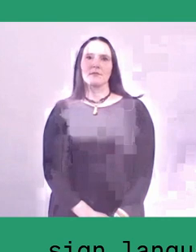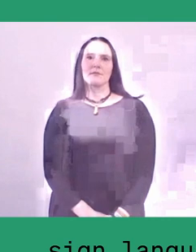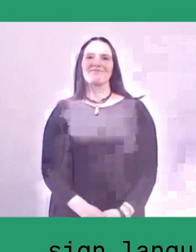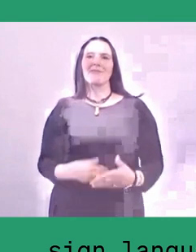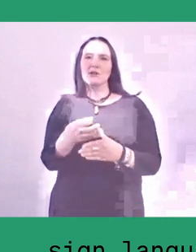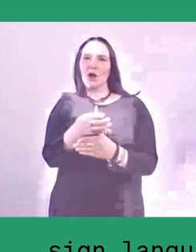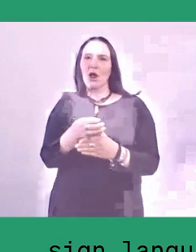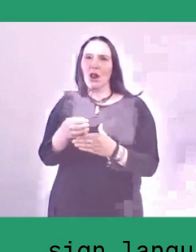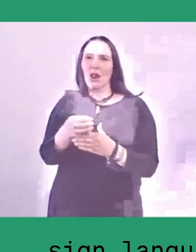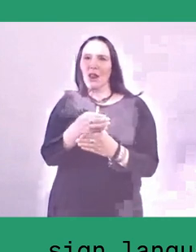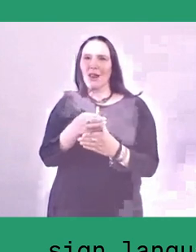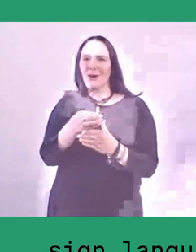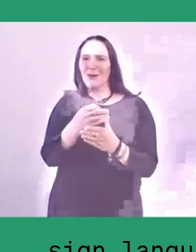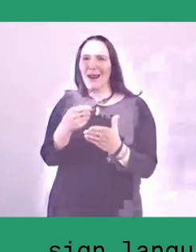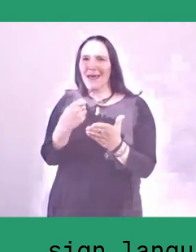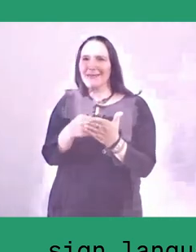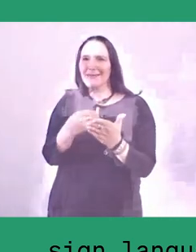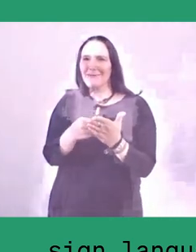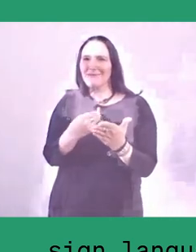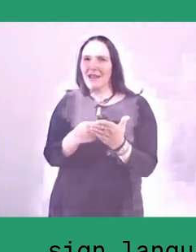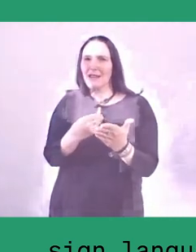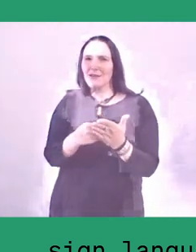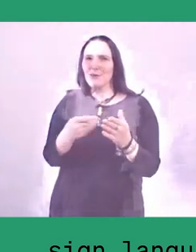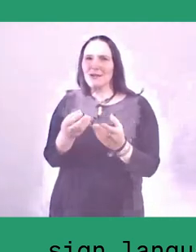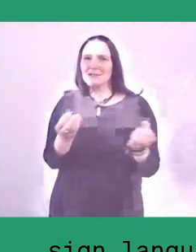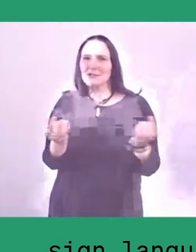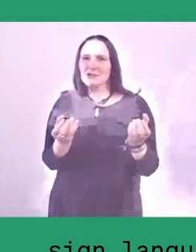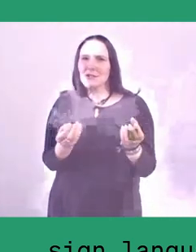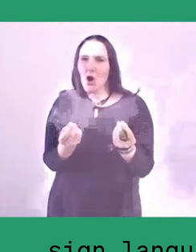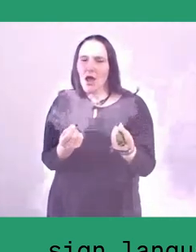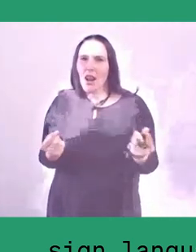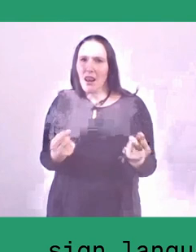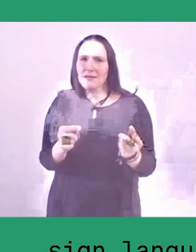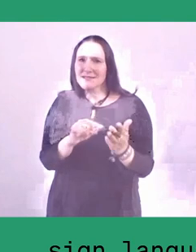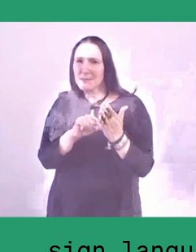What I mean it's not a metaphor, but it's a real science,